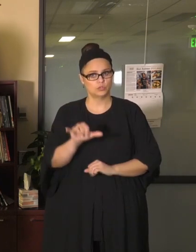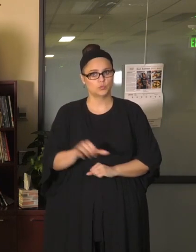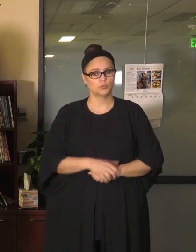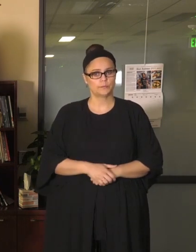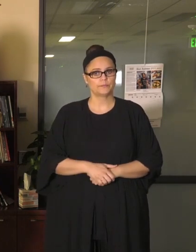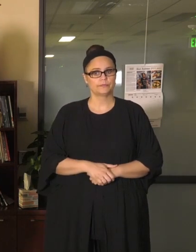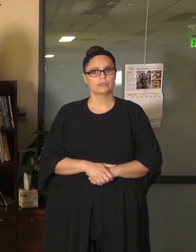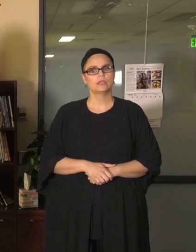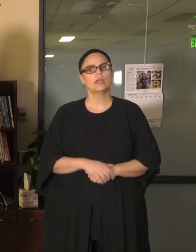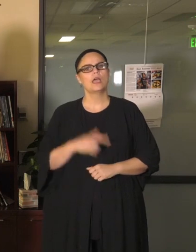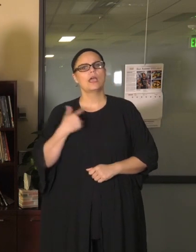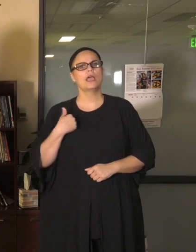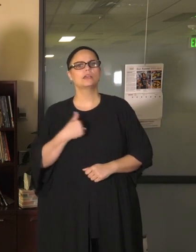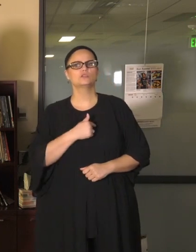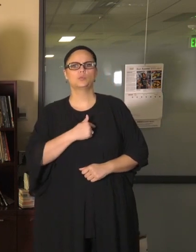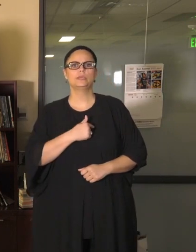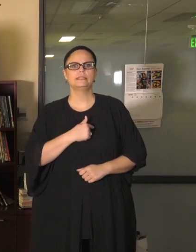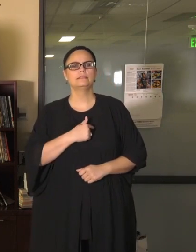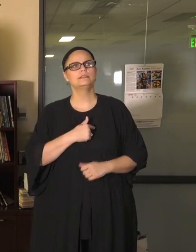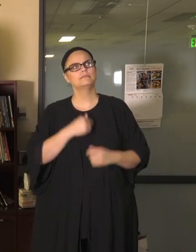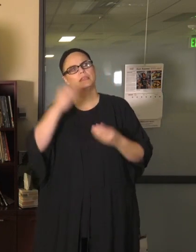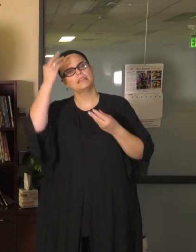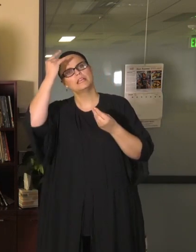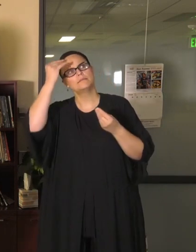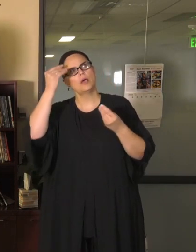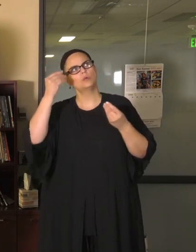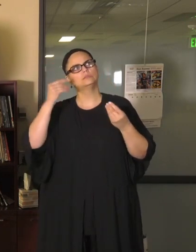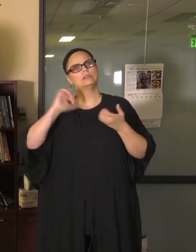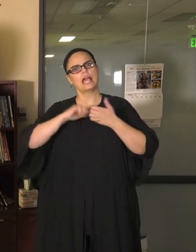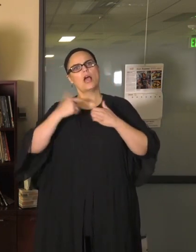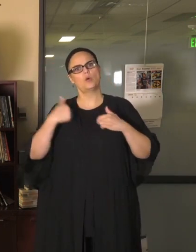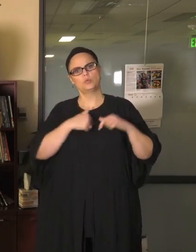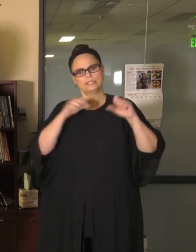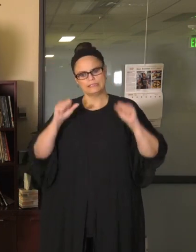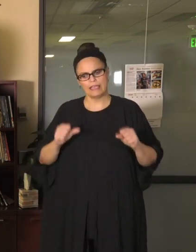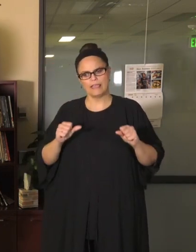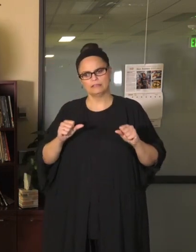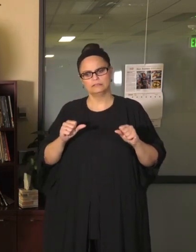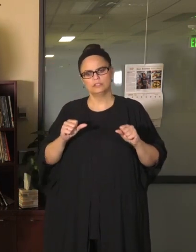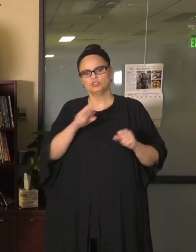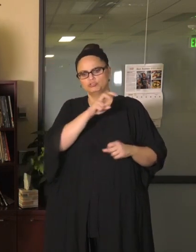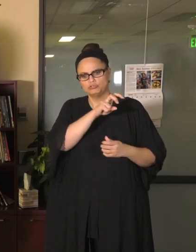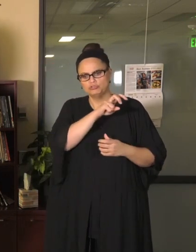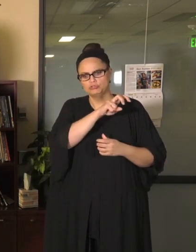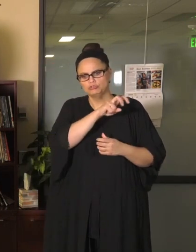As we think about how we're going to move into a hybrid model, and again, to review if you're not familiar with our